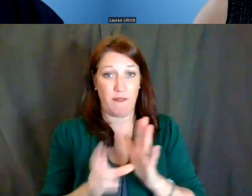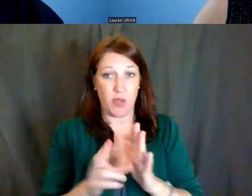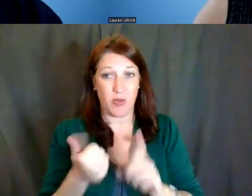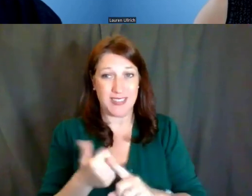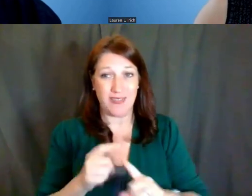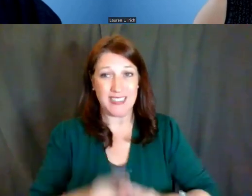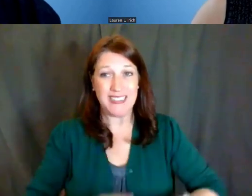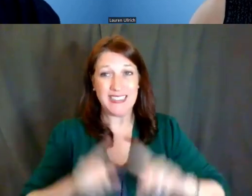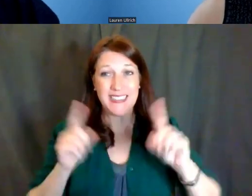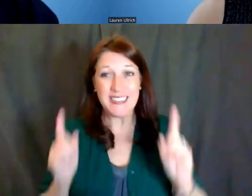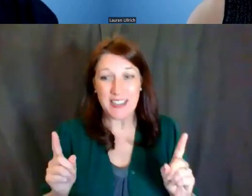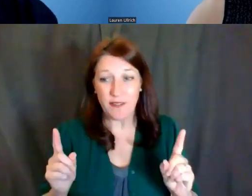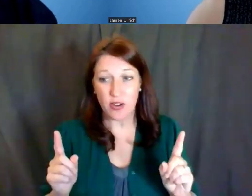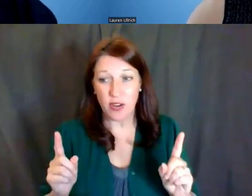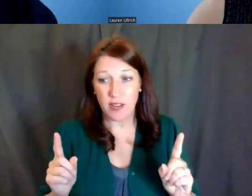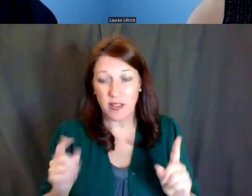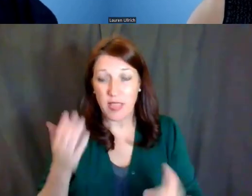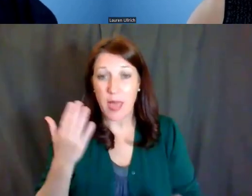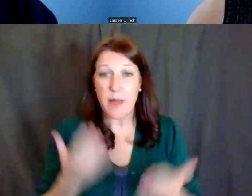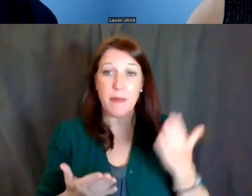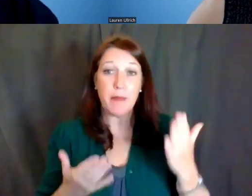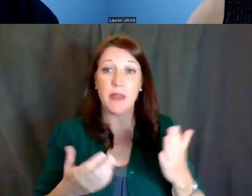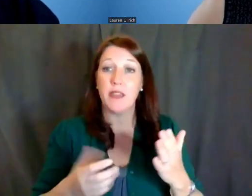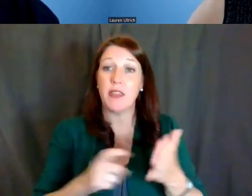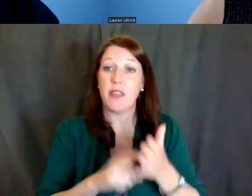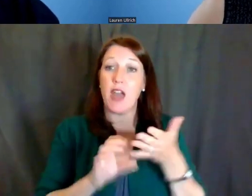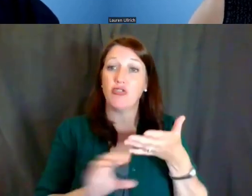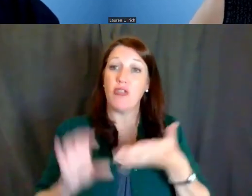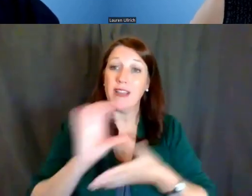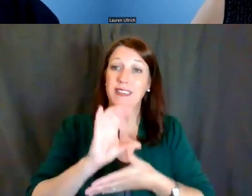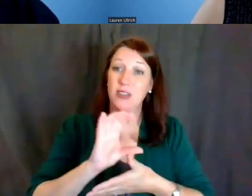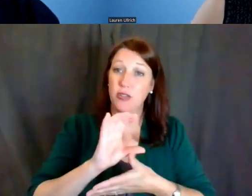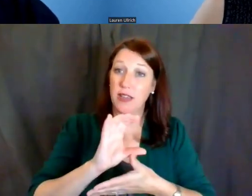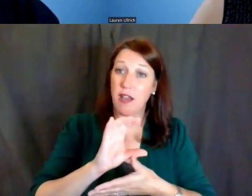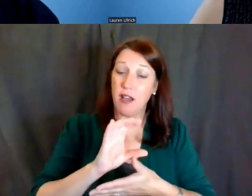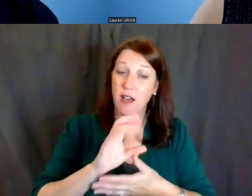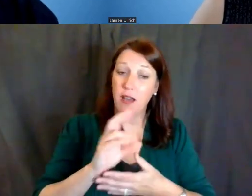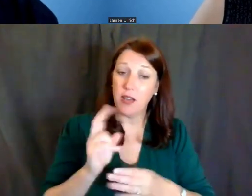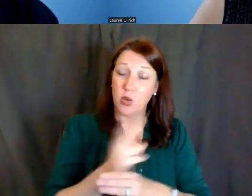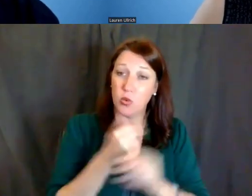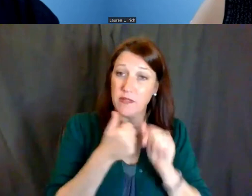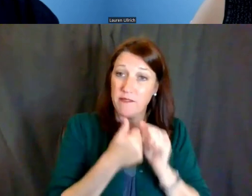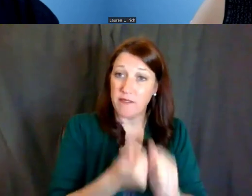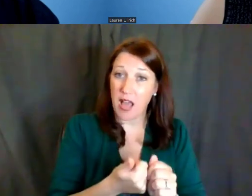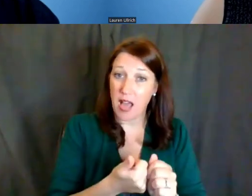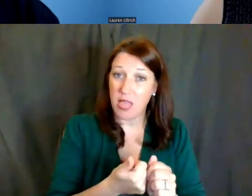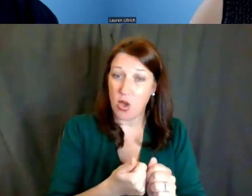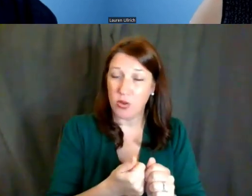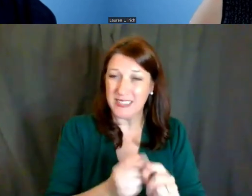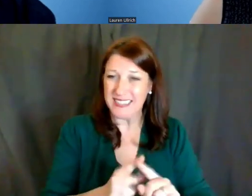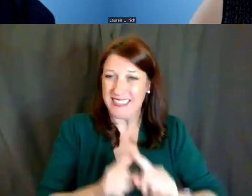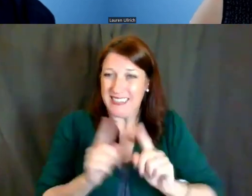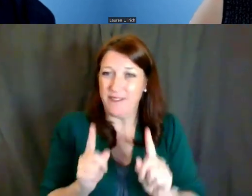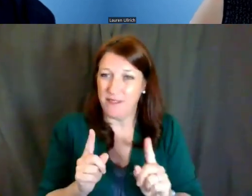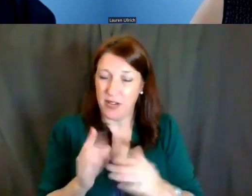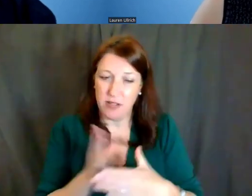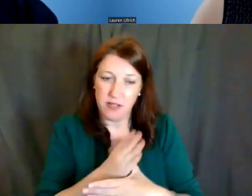it's just that perhaps the criteria that's being used is a little different between a parent award